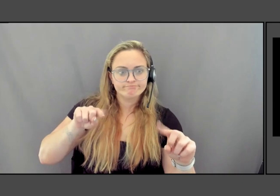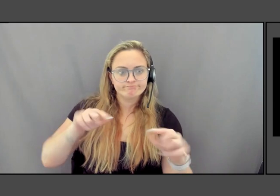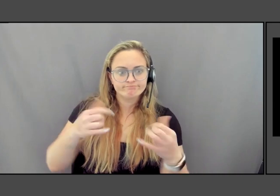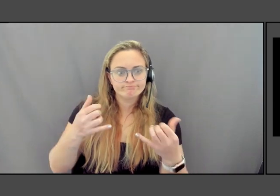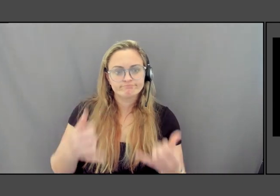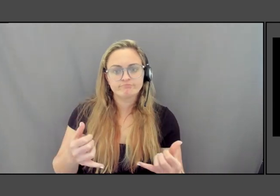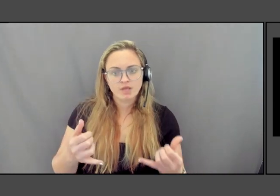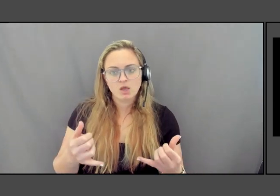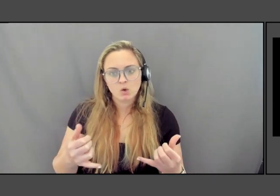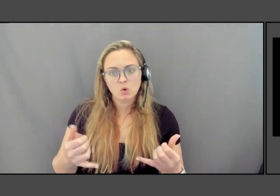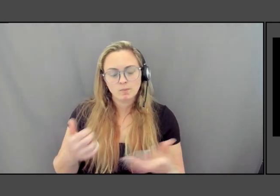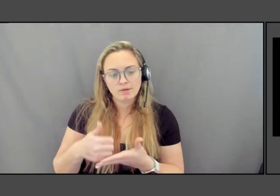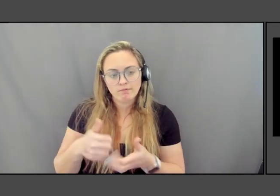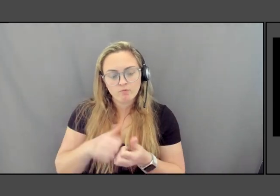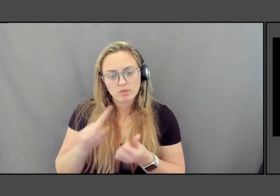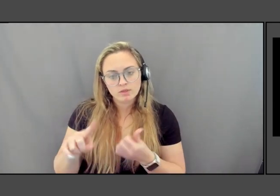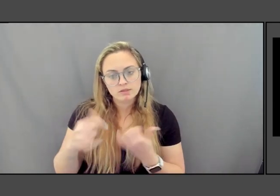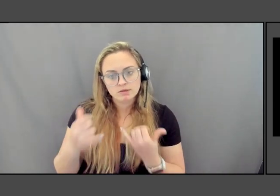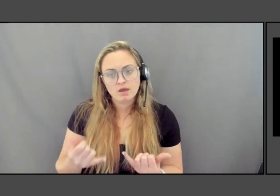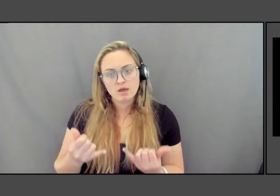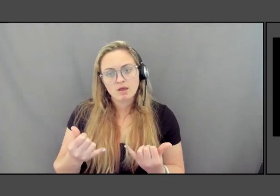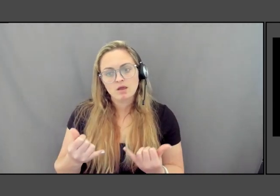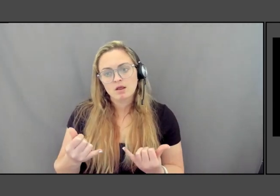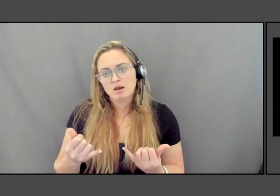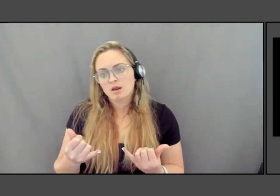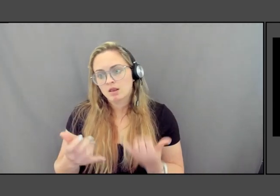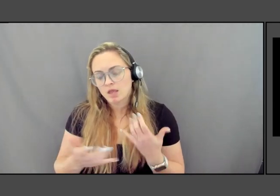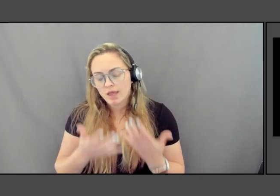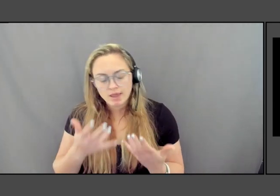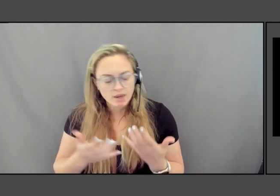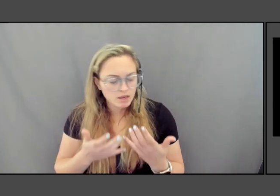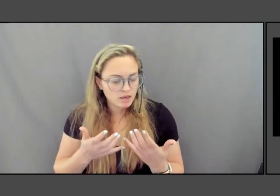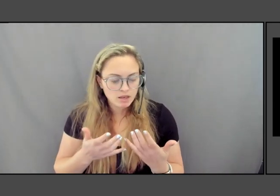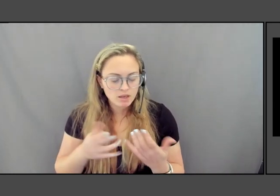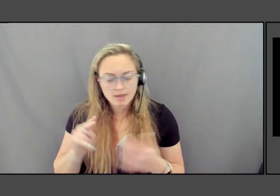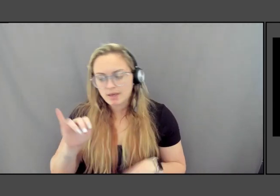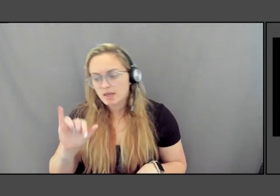and as you mentioned, the Kaw and with with Nina Simone house, you see